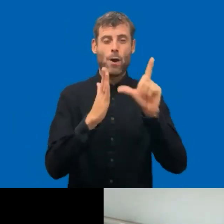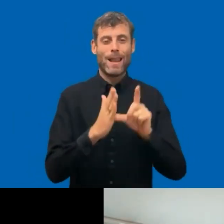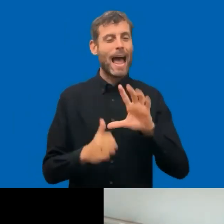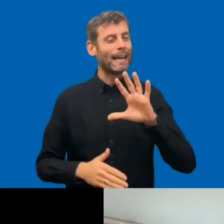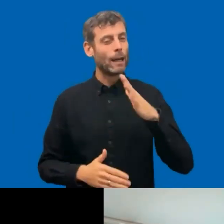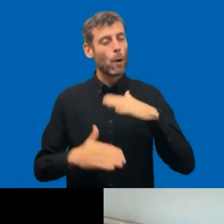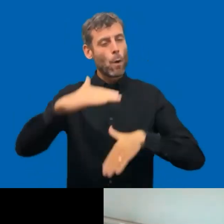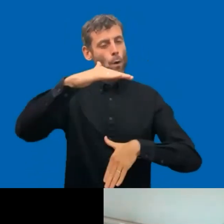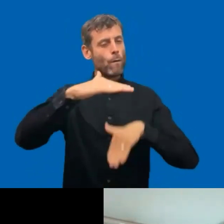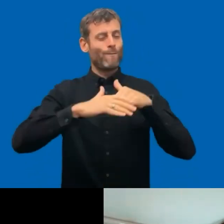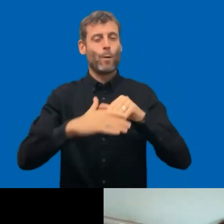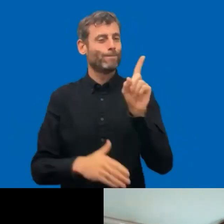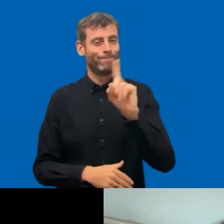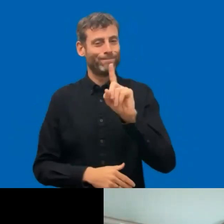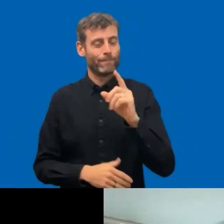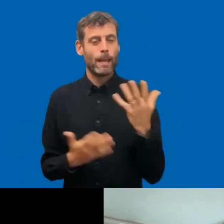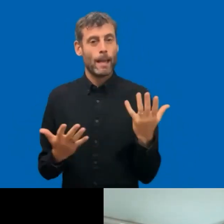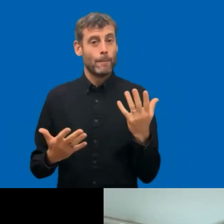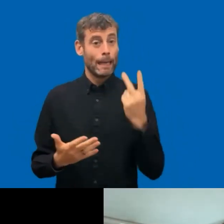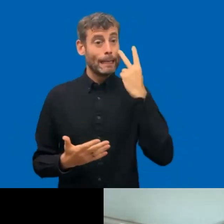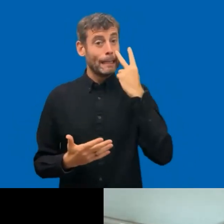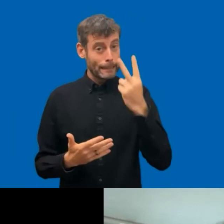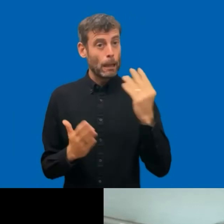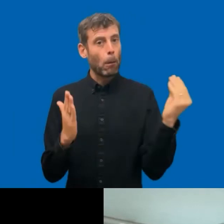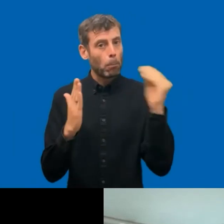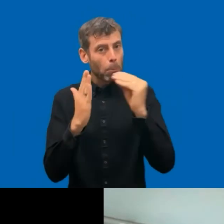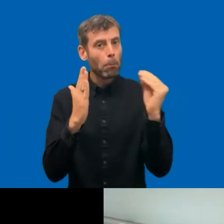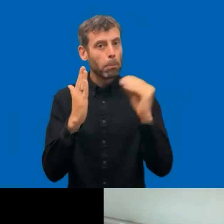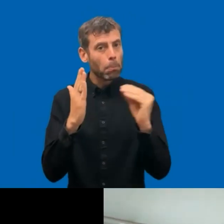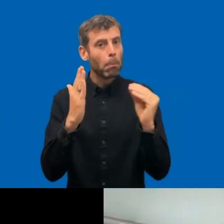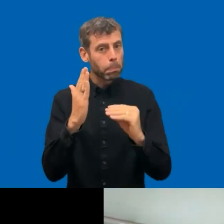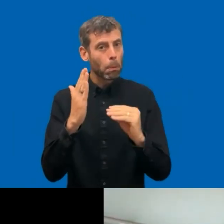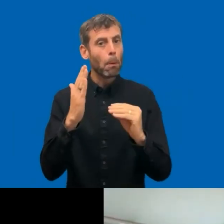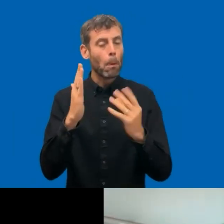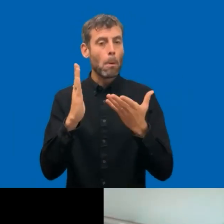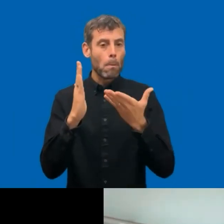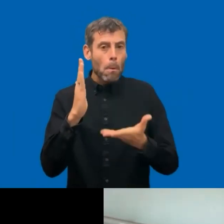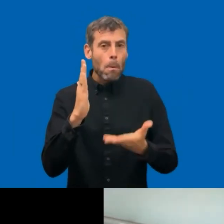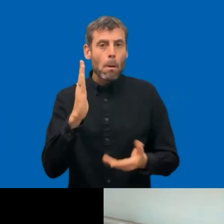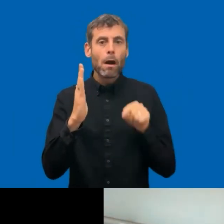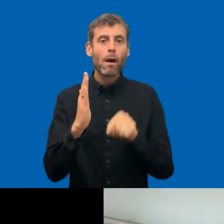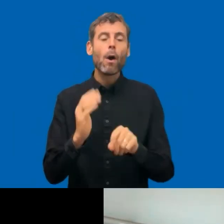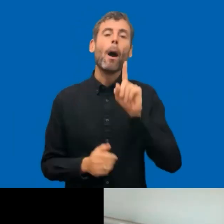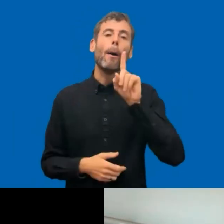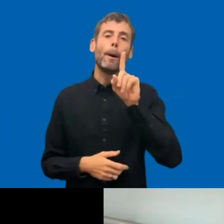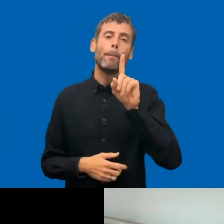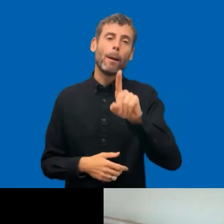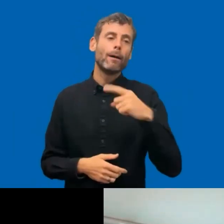and one of the benefits for me, is that I'm in the fortunate position of being able to